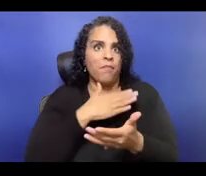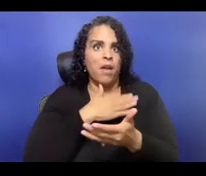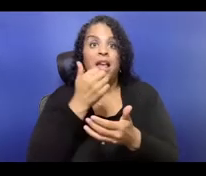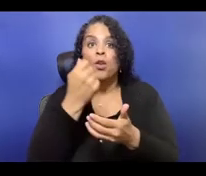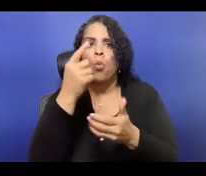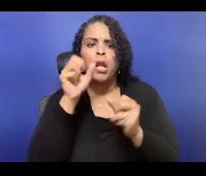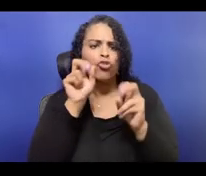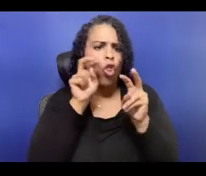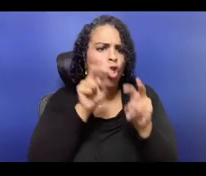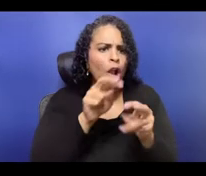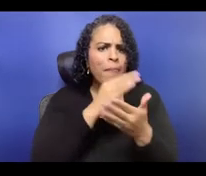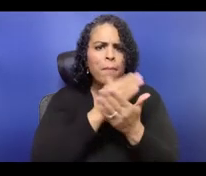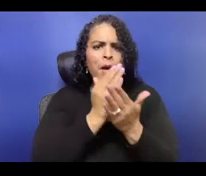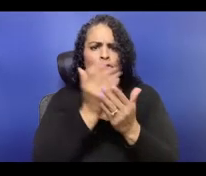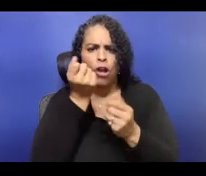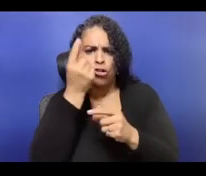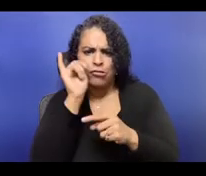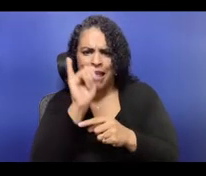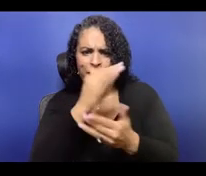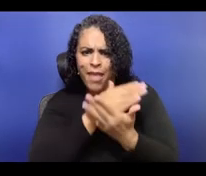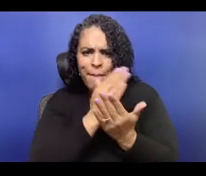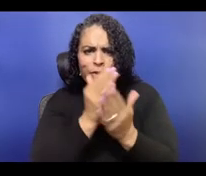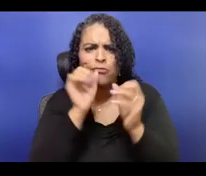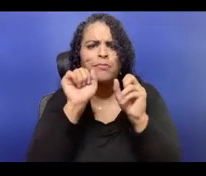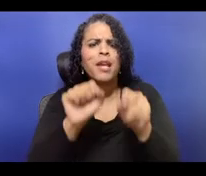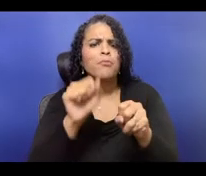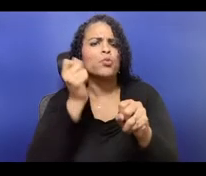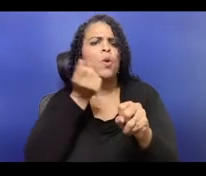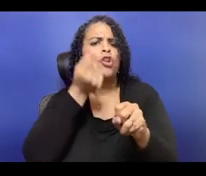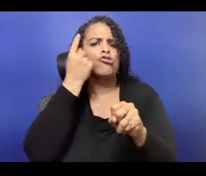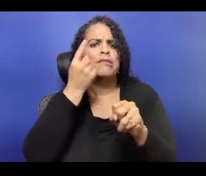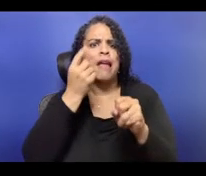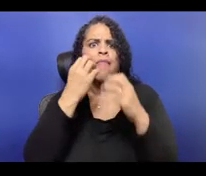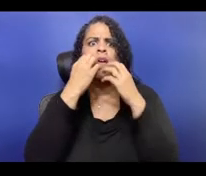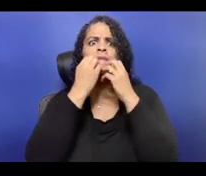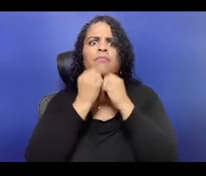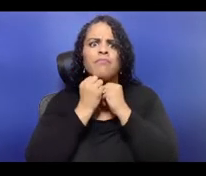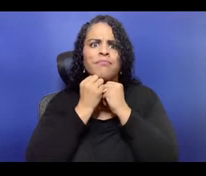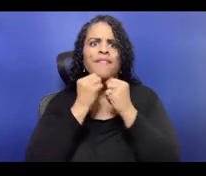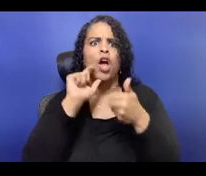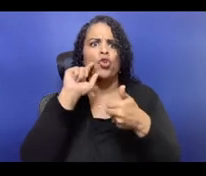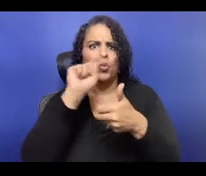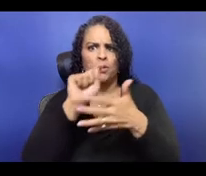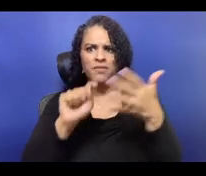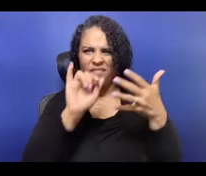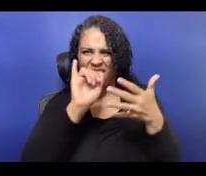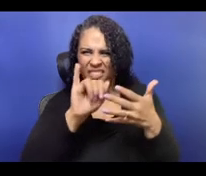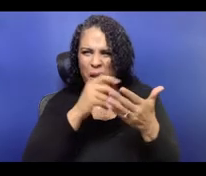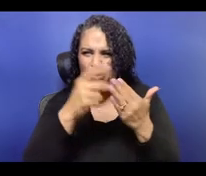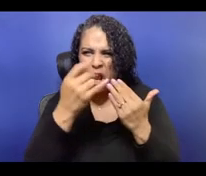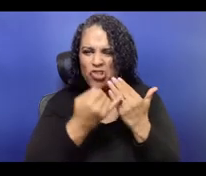Hi, everyone. My name's Isaiah Tanenbaum. I'm a creative partner at Flux Theatre Ensemble.